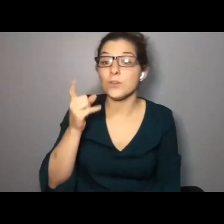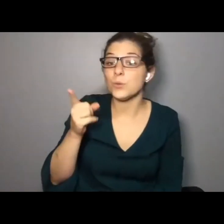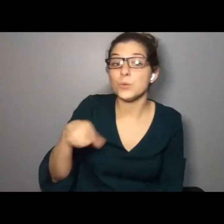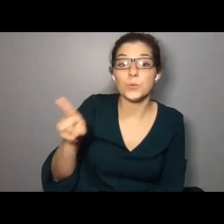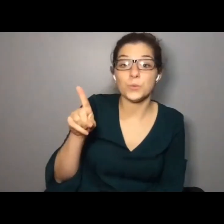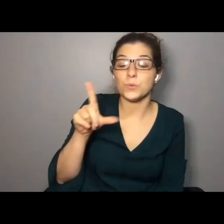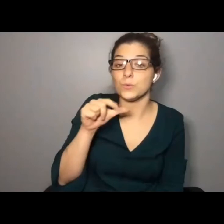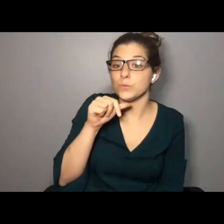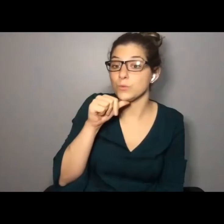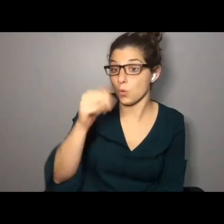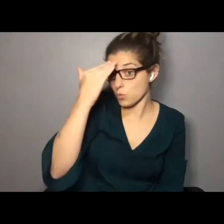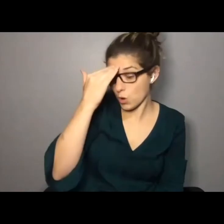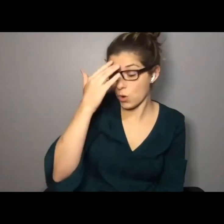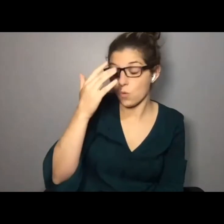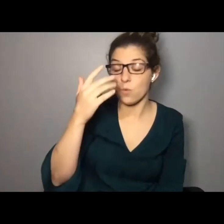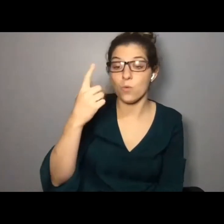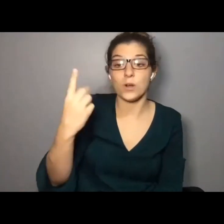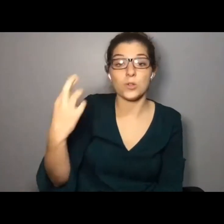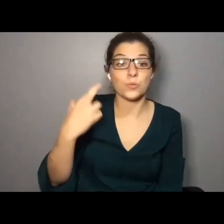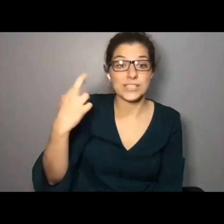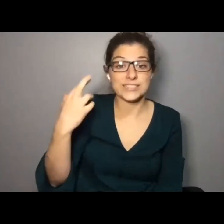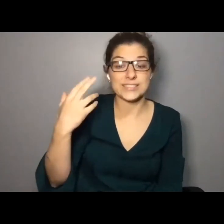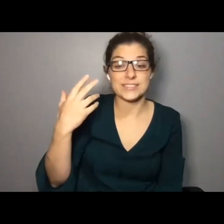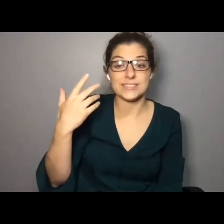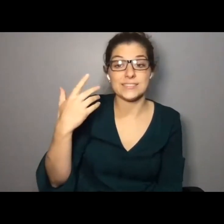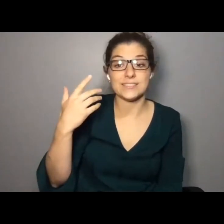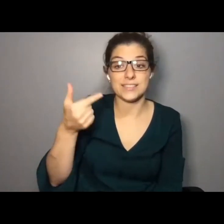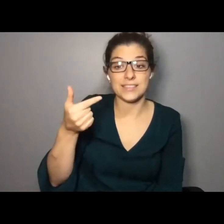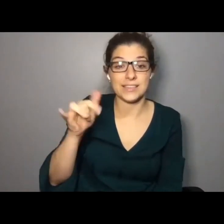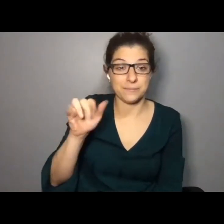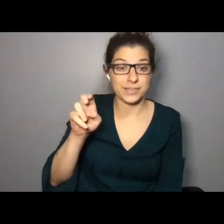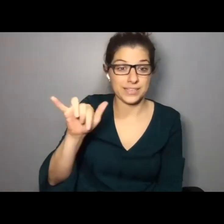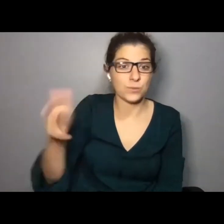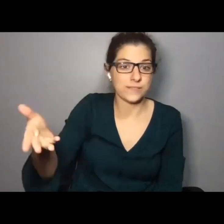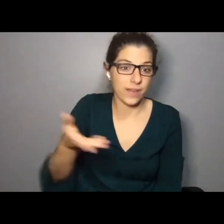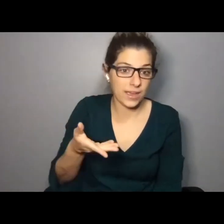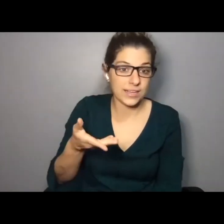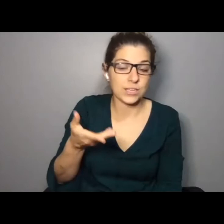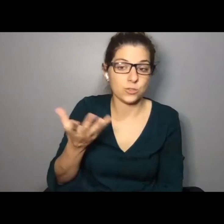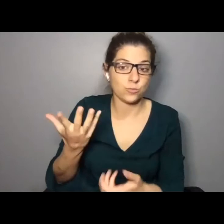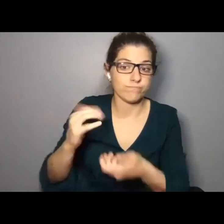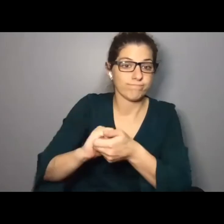of you who don't know this, one of the reasons actually that Gibney was invited to partner on that